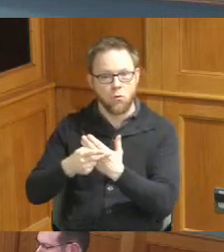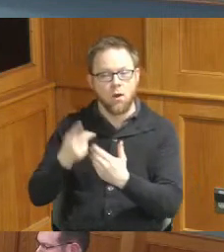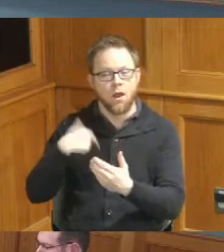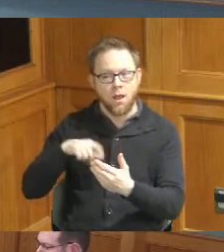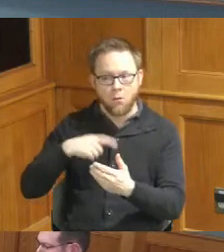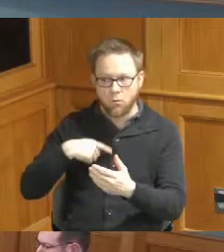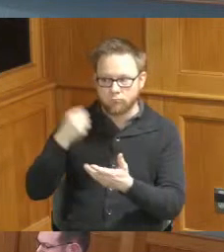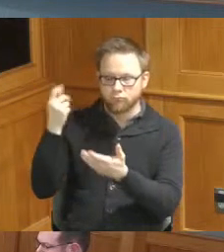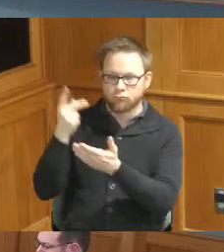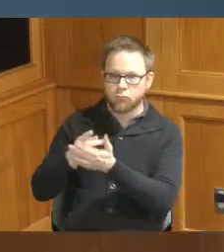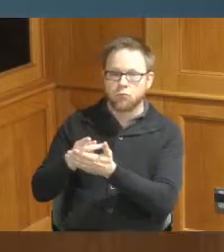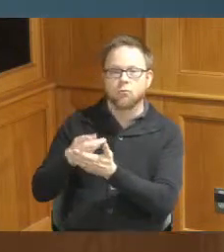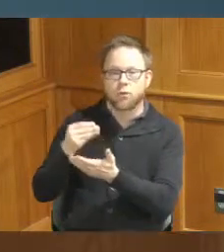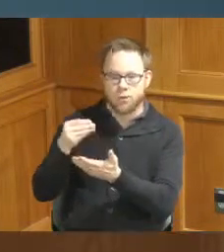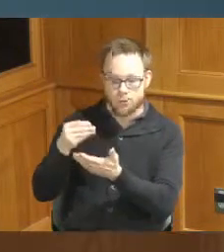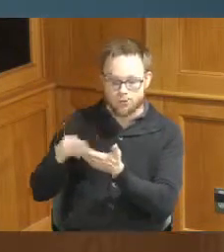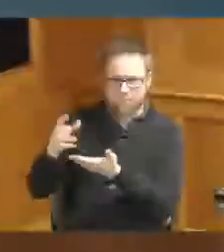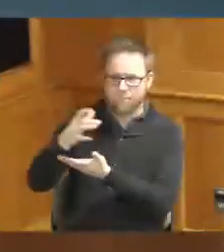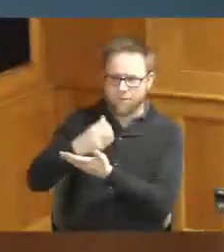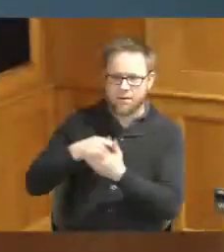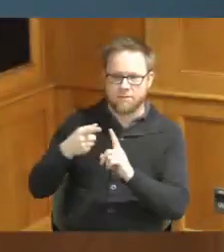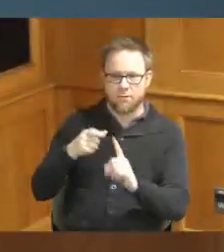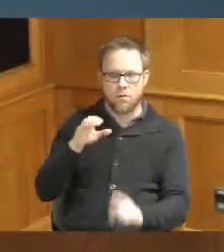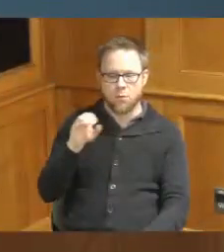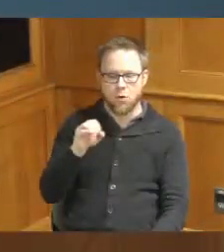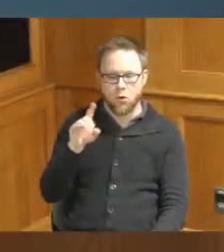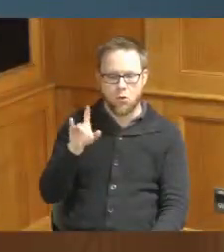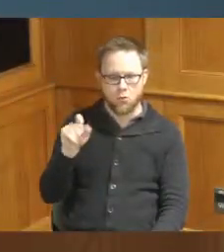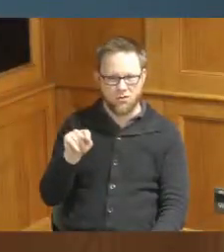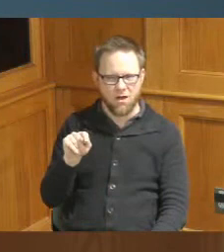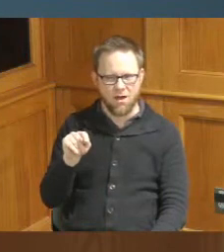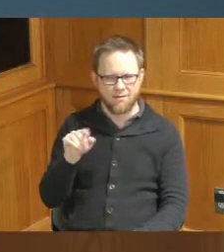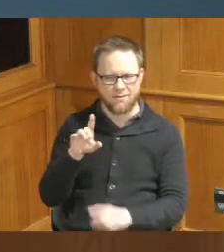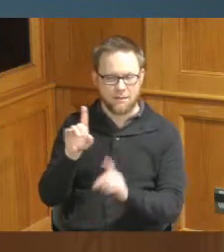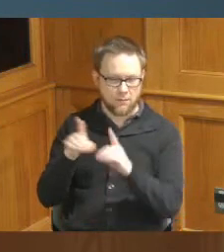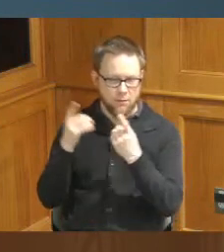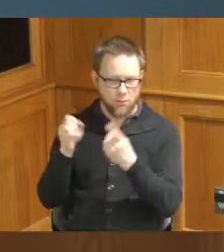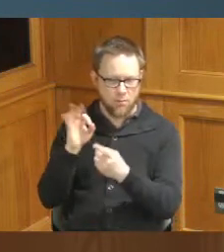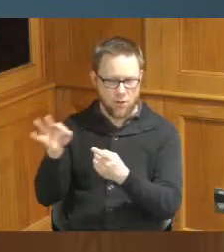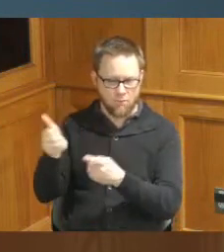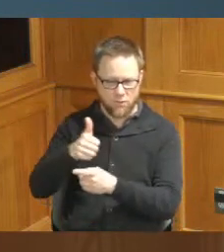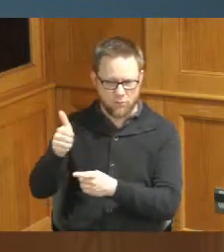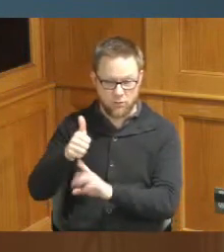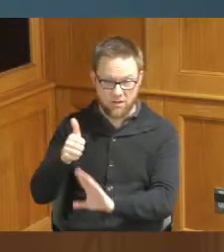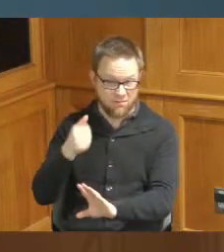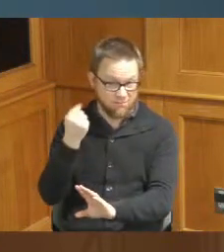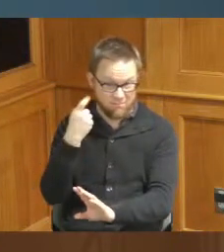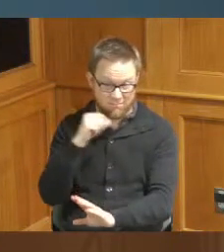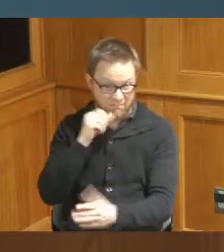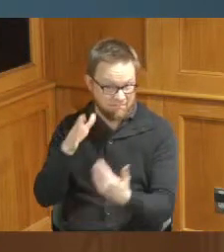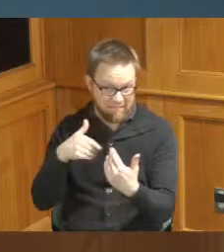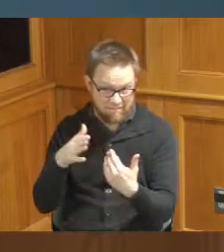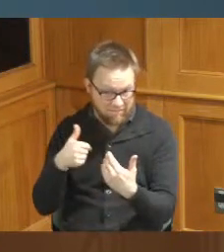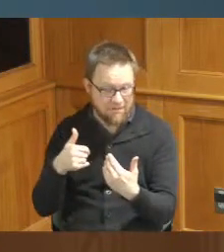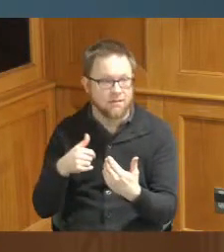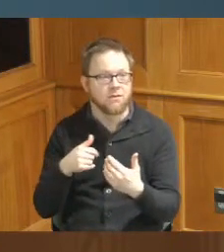from ODOT Ohio Department of Transportation which is not easy to do and we started the first pilot